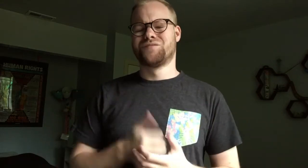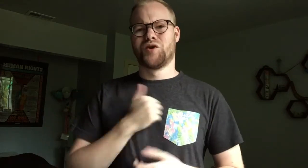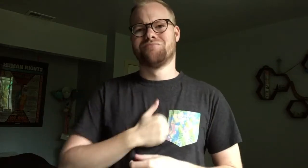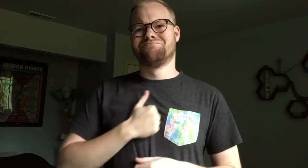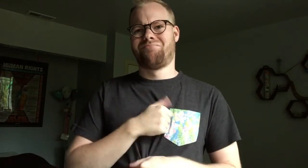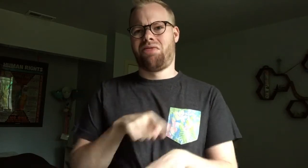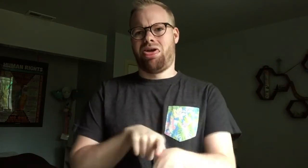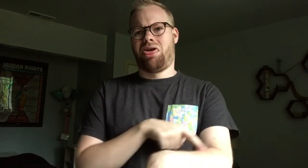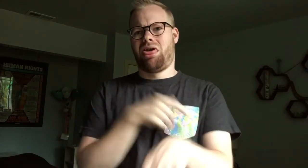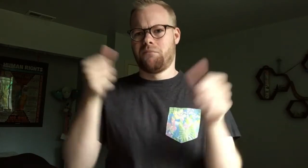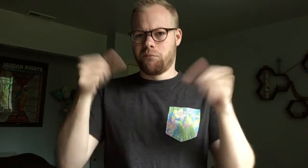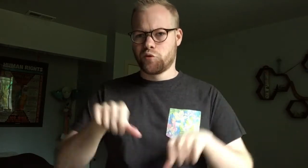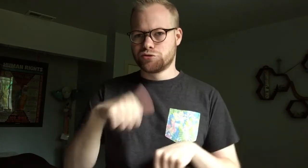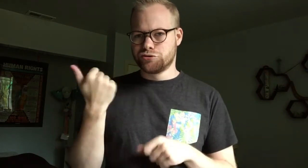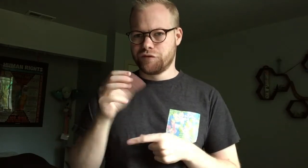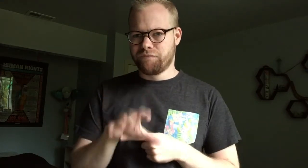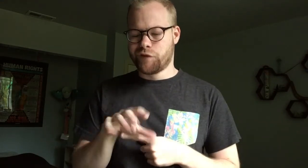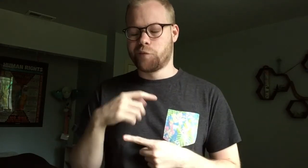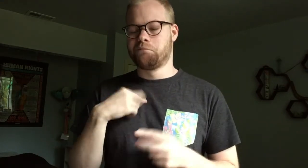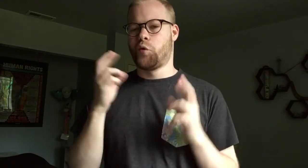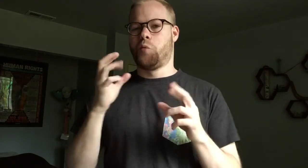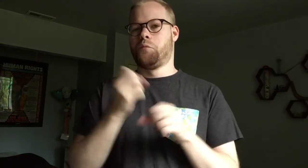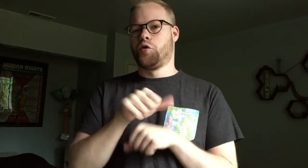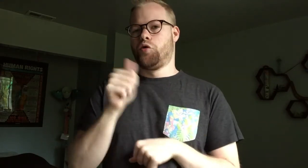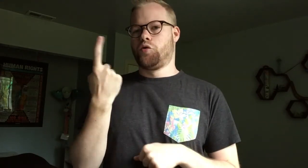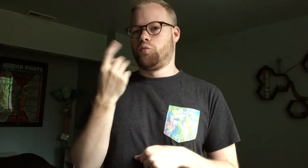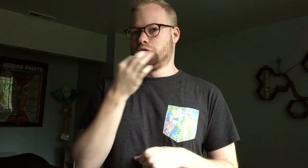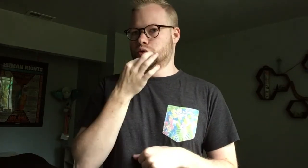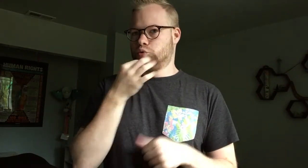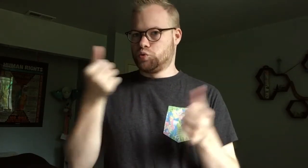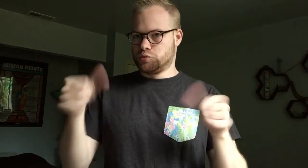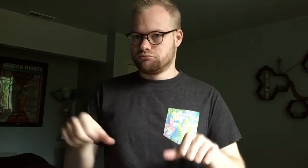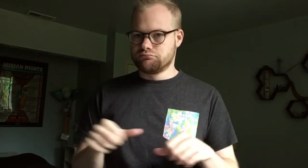Sorry about taking so long to post another video! I’m hoping to get another one out soon.